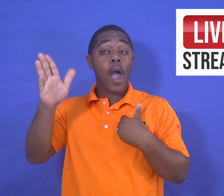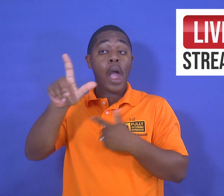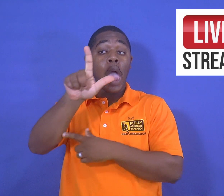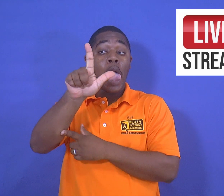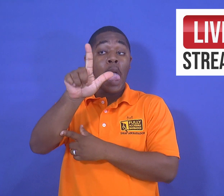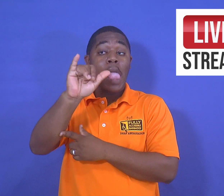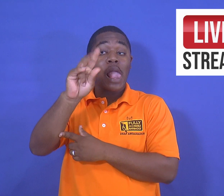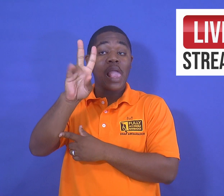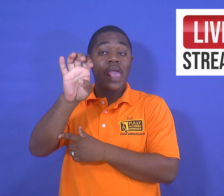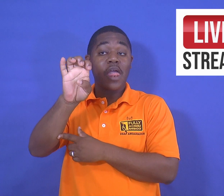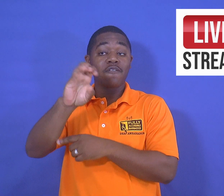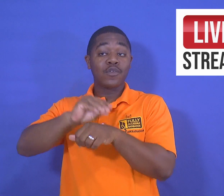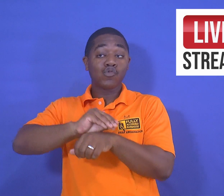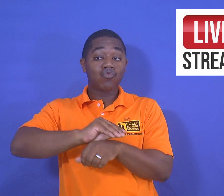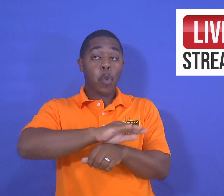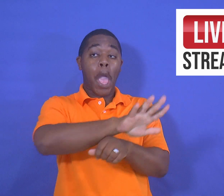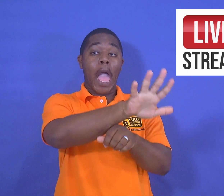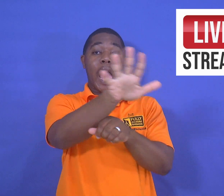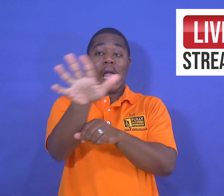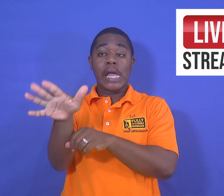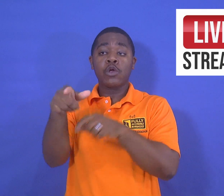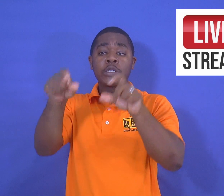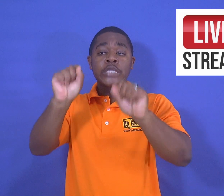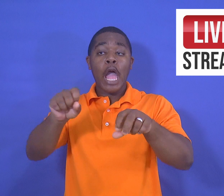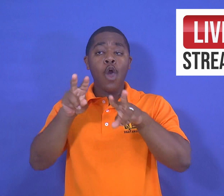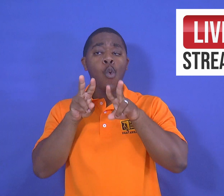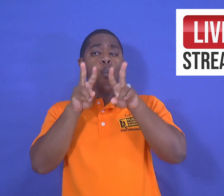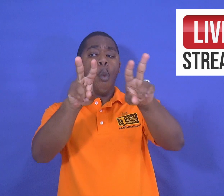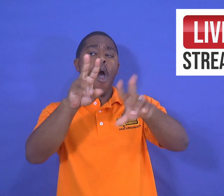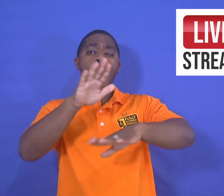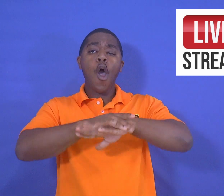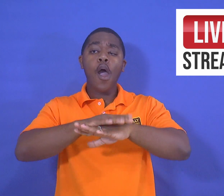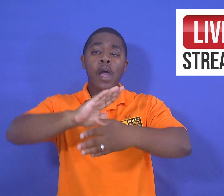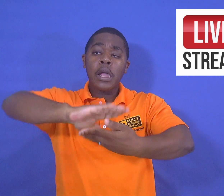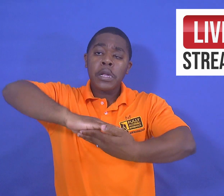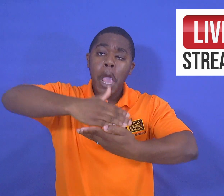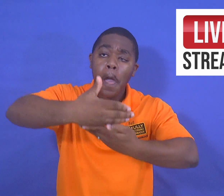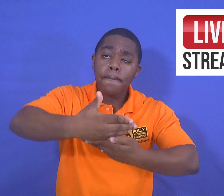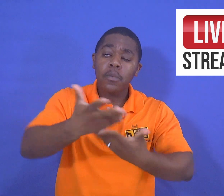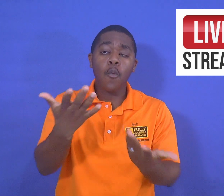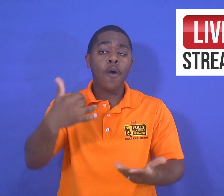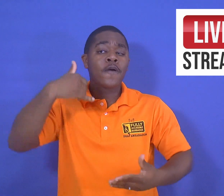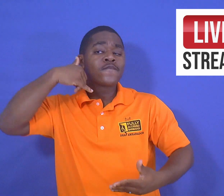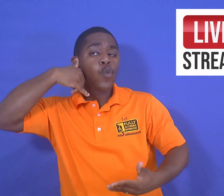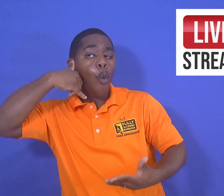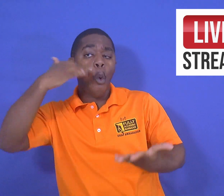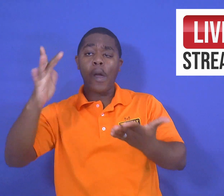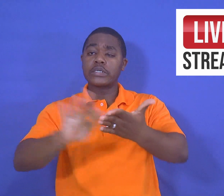there is going to be live streaming so that you can watch it online on